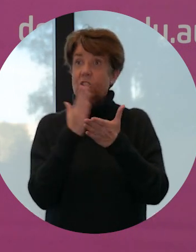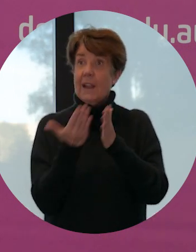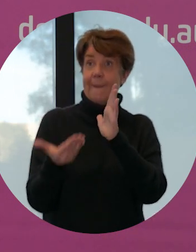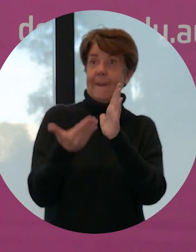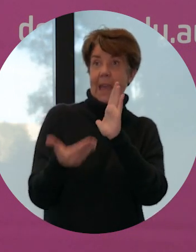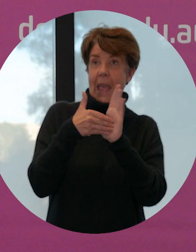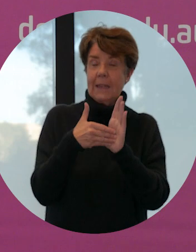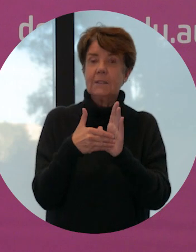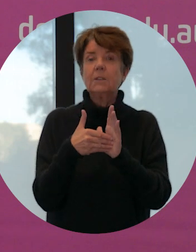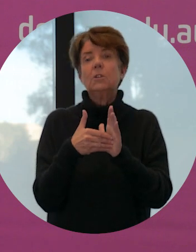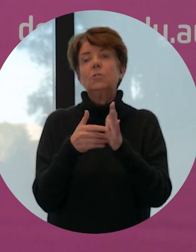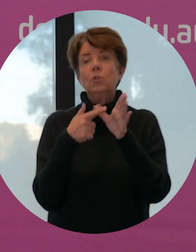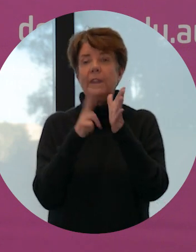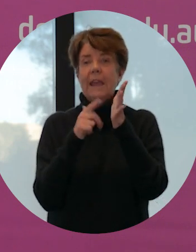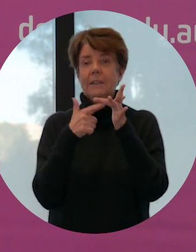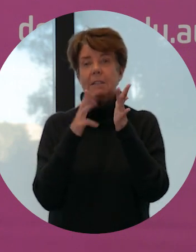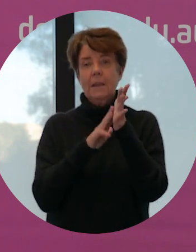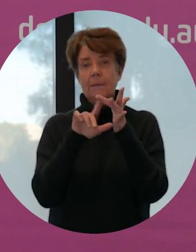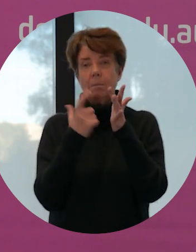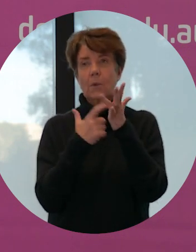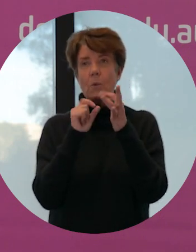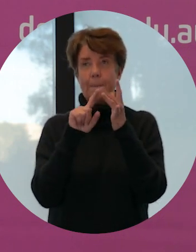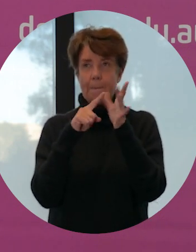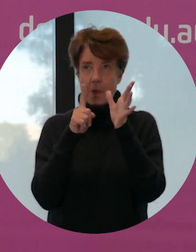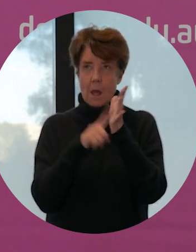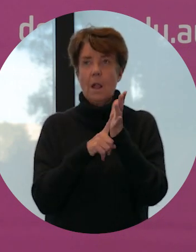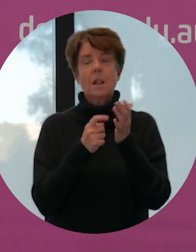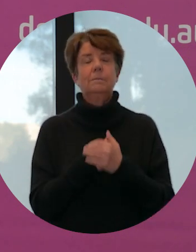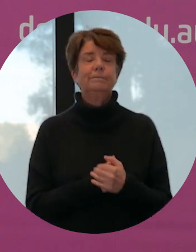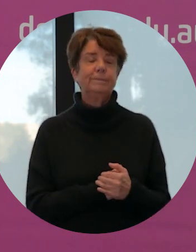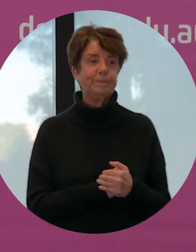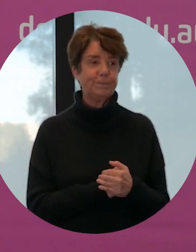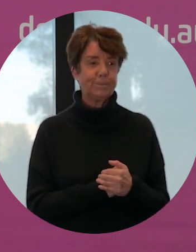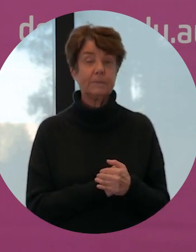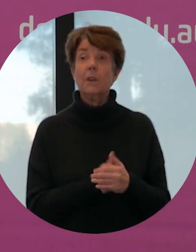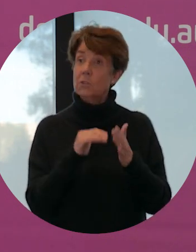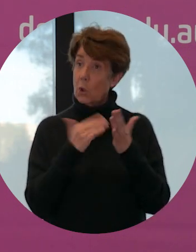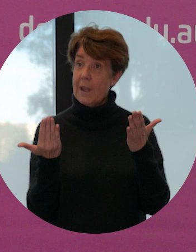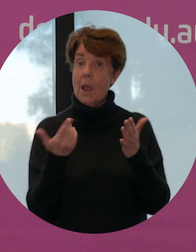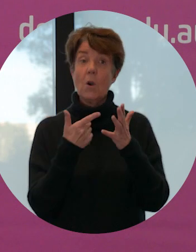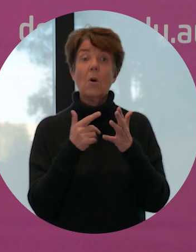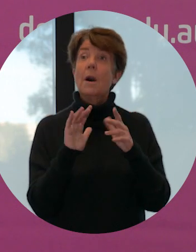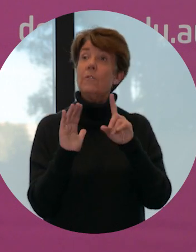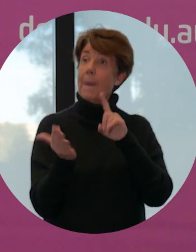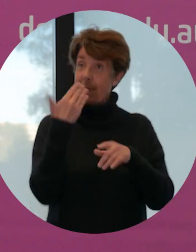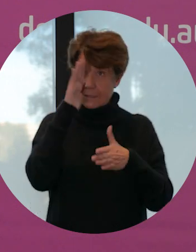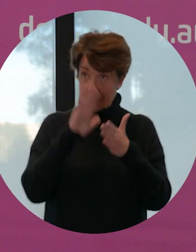the antimicrobial activity of the oils. So now, using my previous experience in packaging